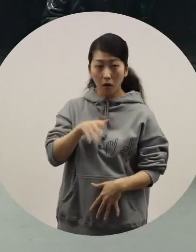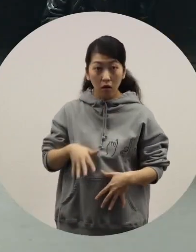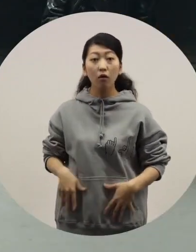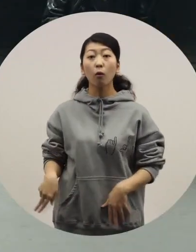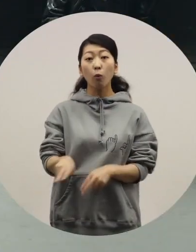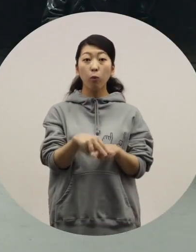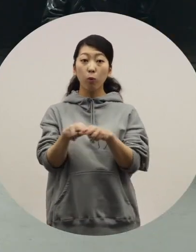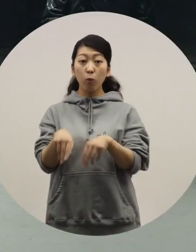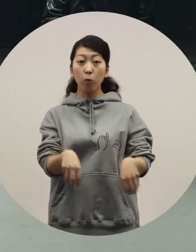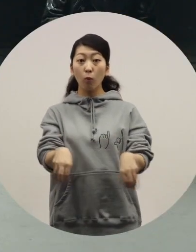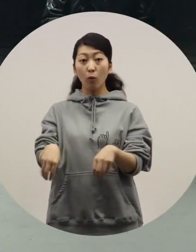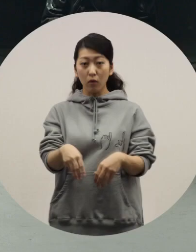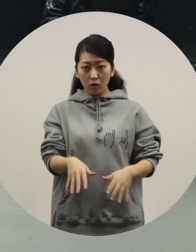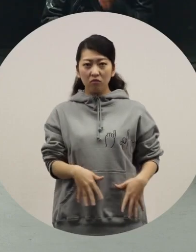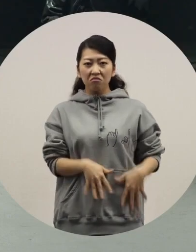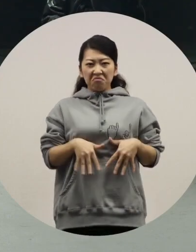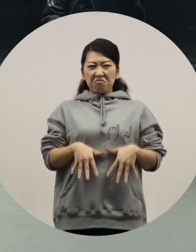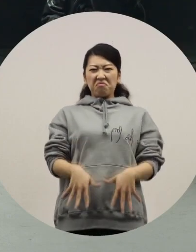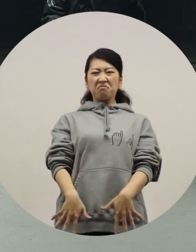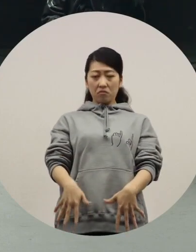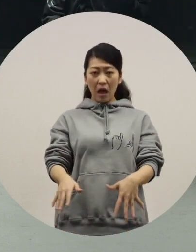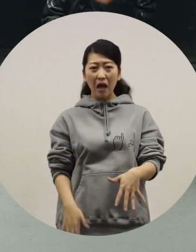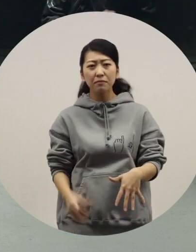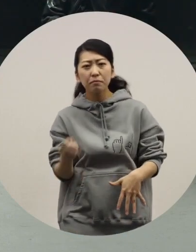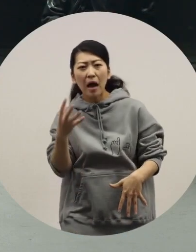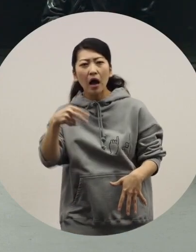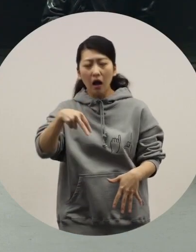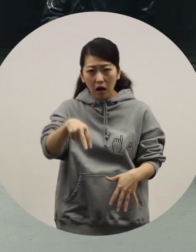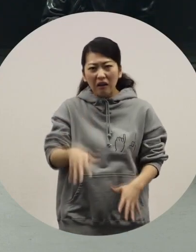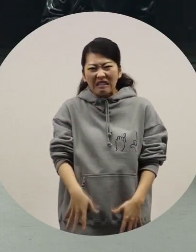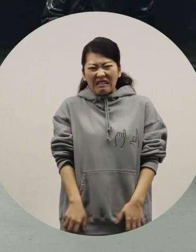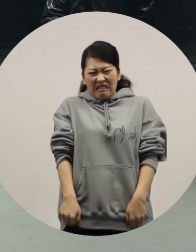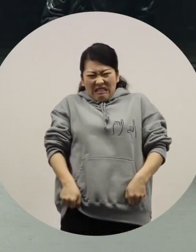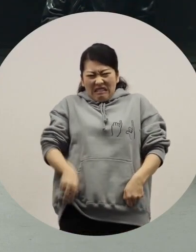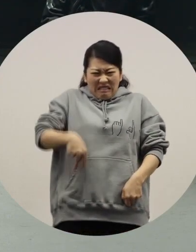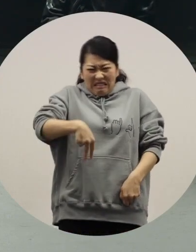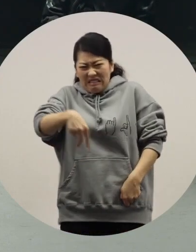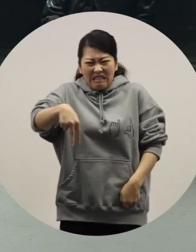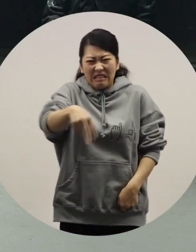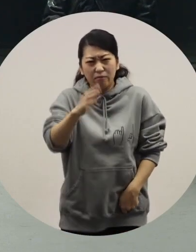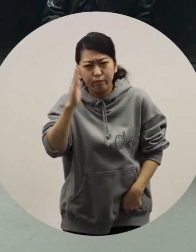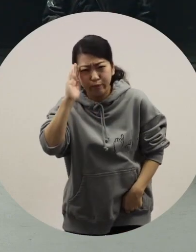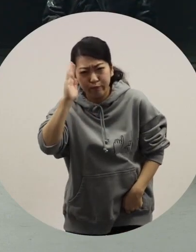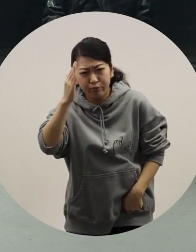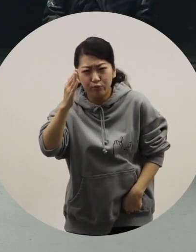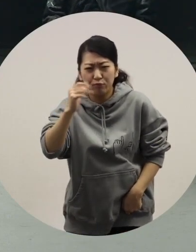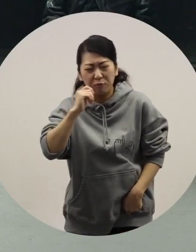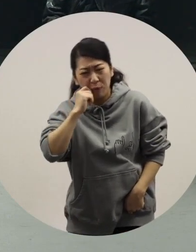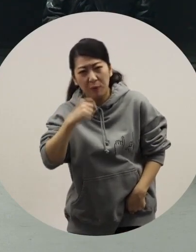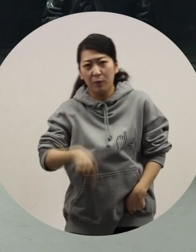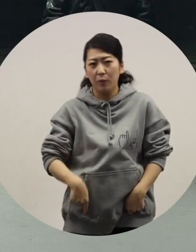[Azuma] It's challenging for those with a physical disability to walk in a long dress, but c